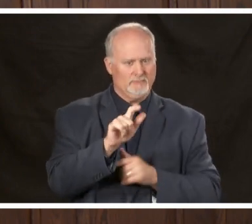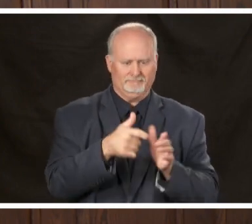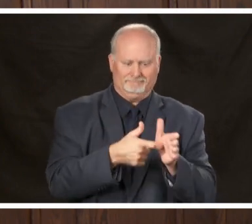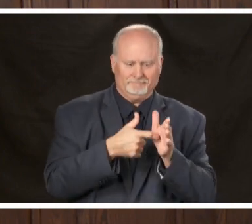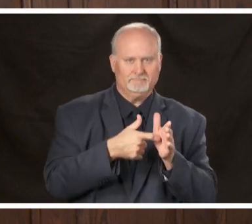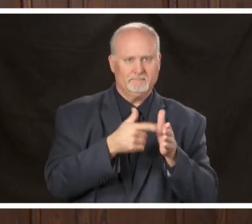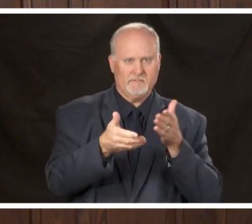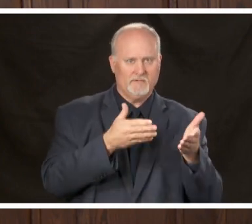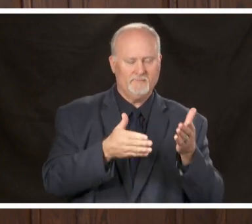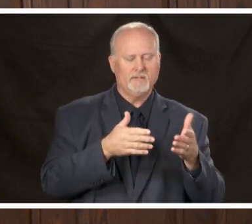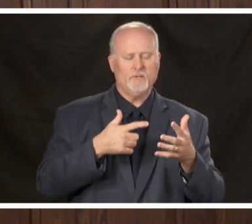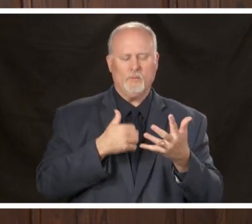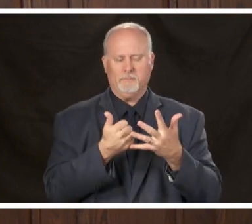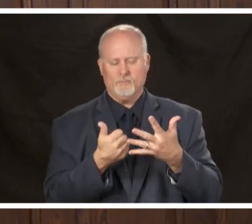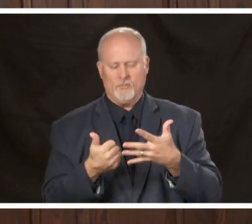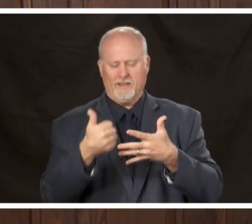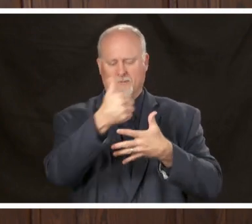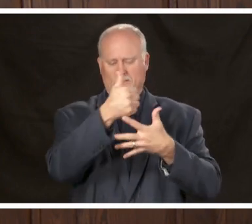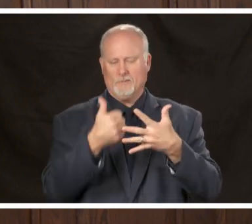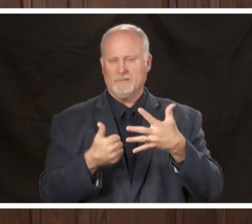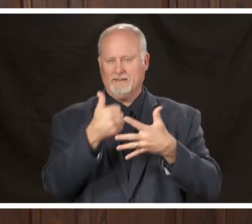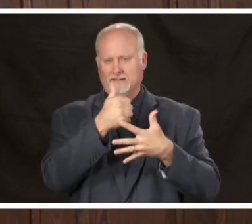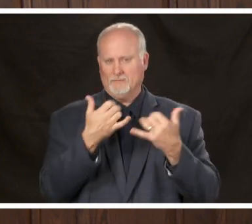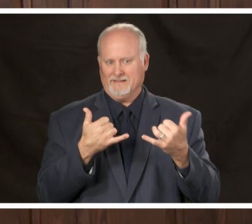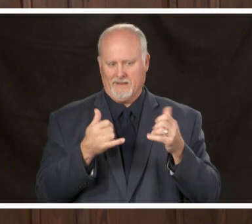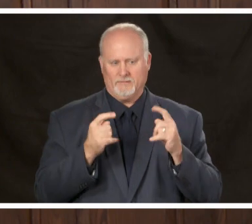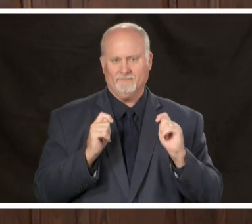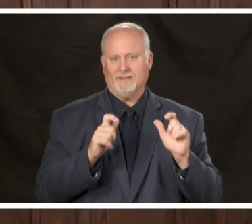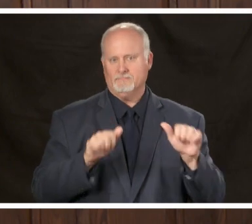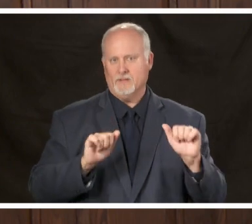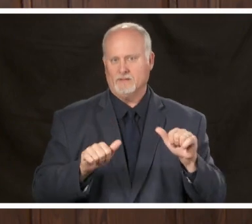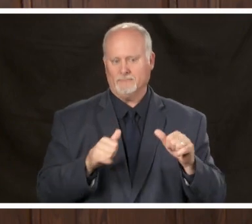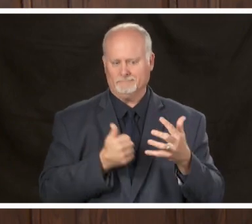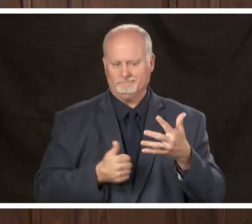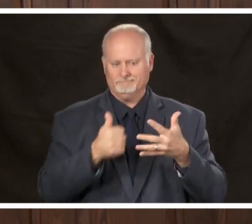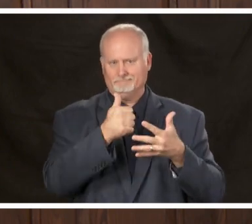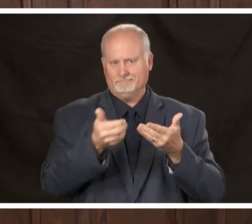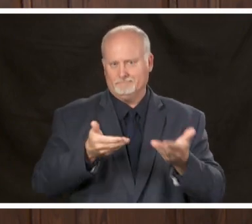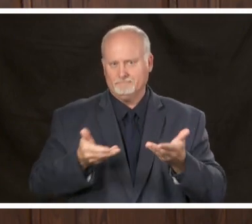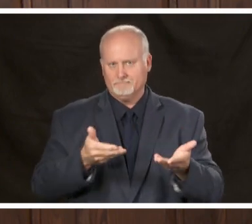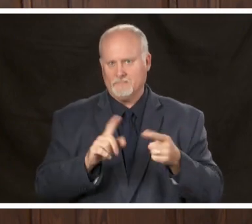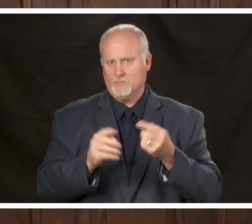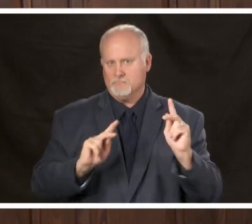prioritizing getting those done as quickly as we possibly can and in the in